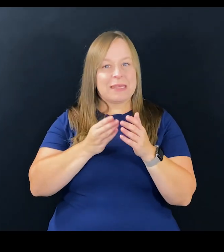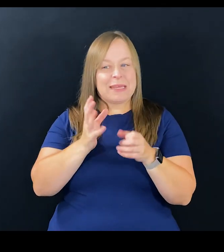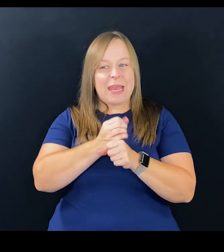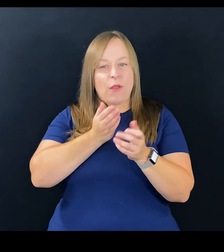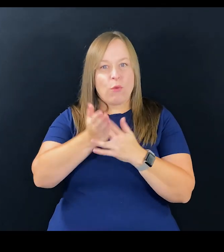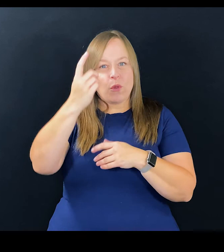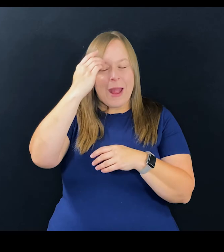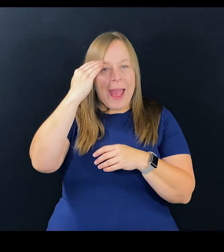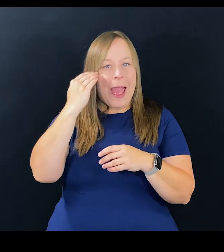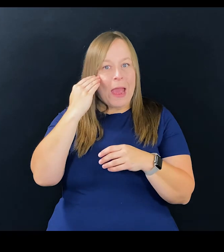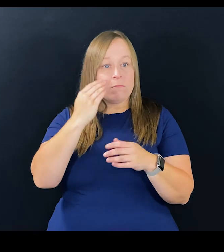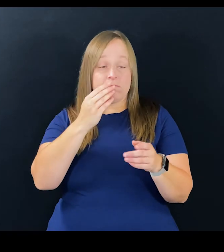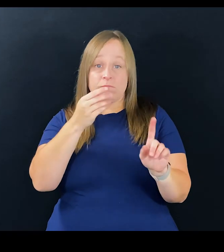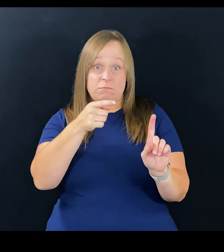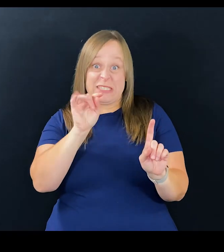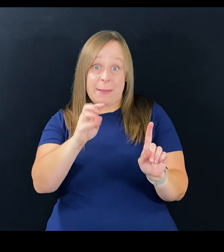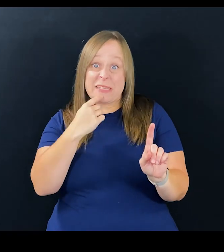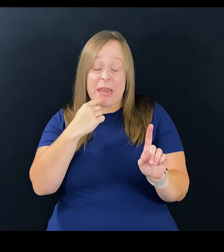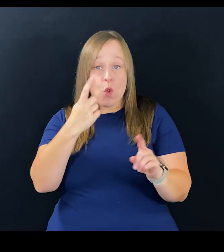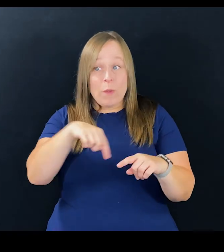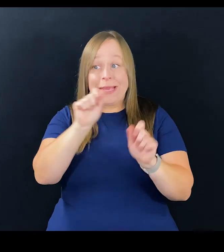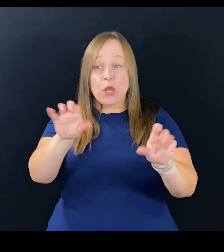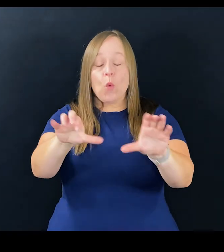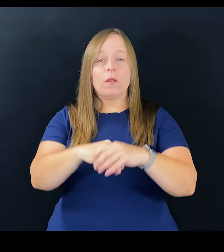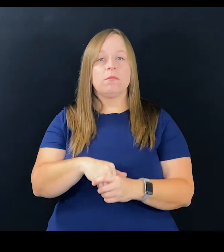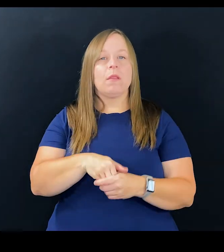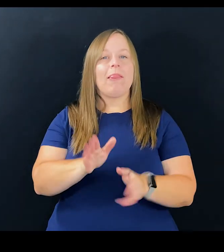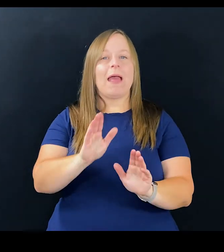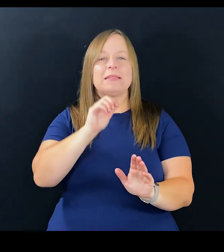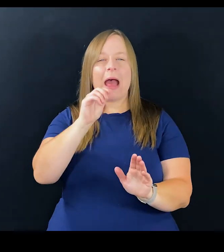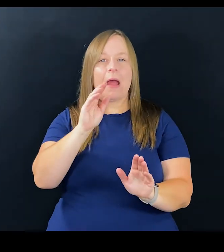and get it through your head that we've just proven to Tim's point, we can do it.